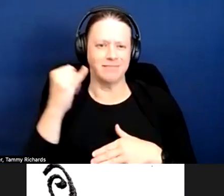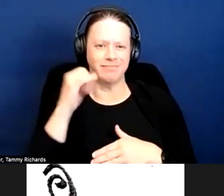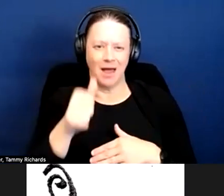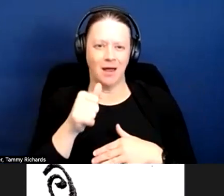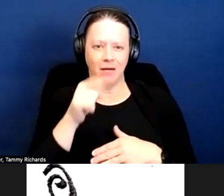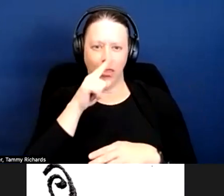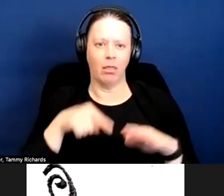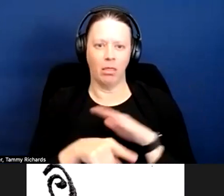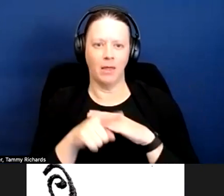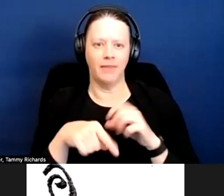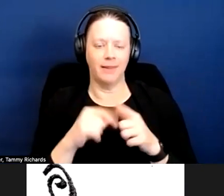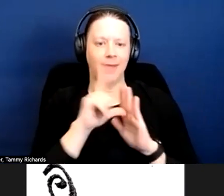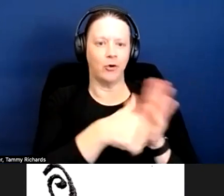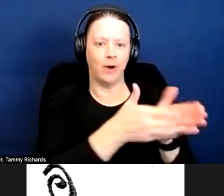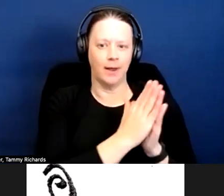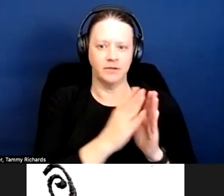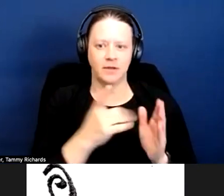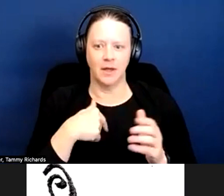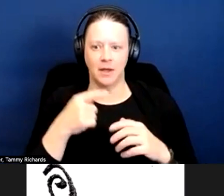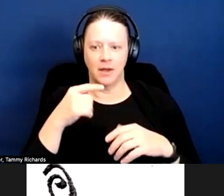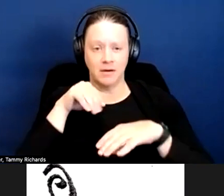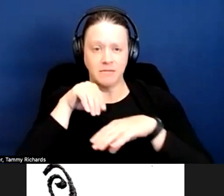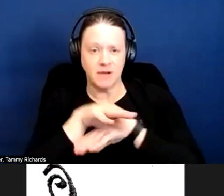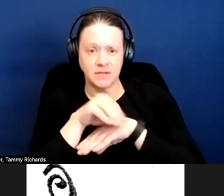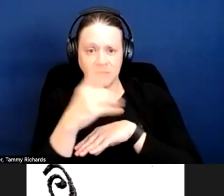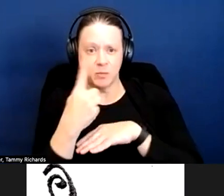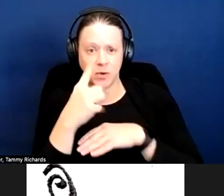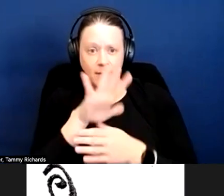I would say if I was advising somebody who was in the middle of a lease and acquired